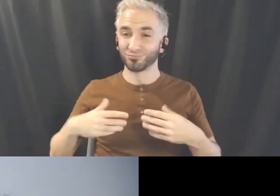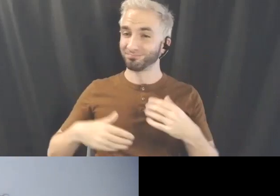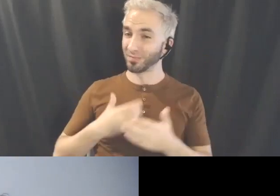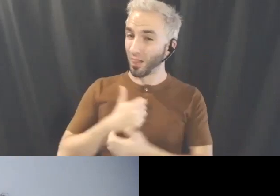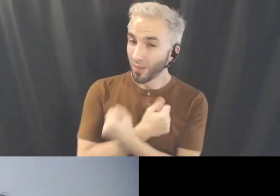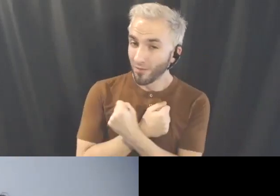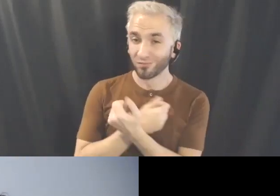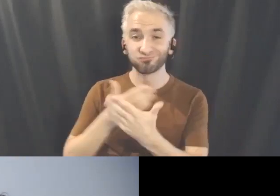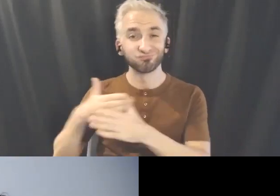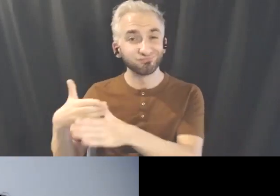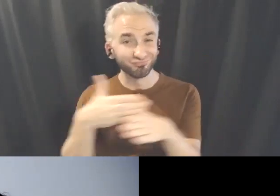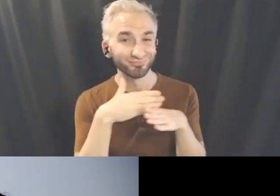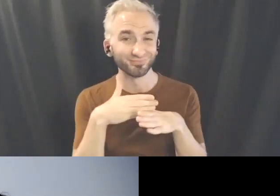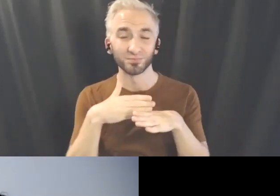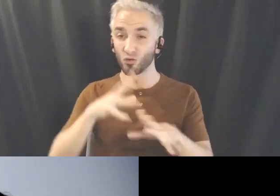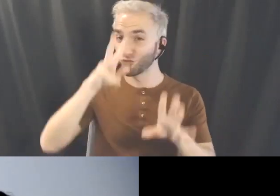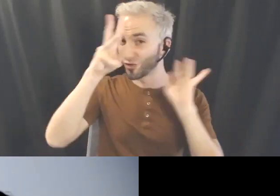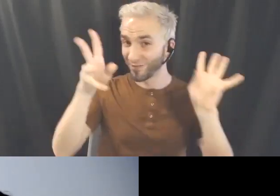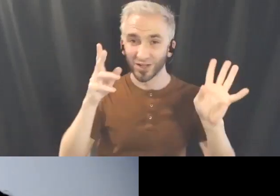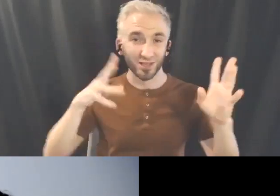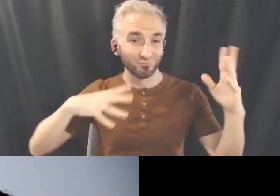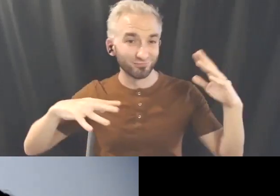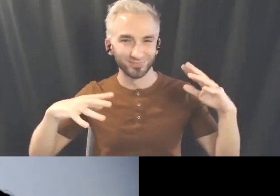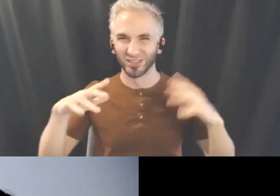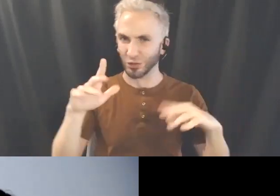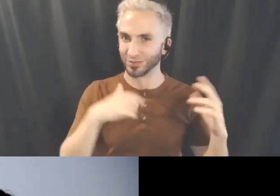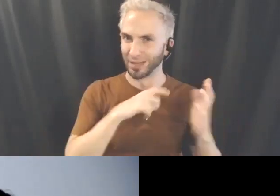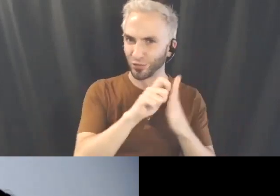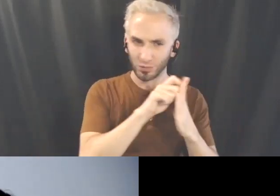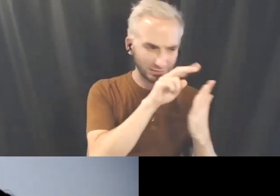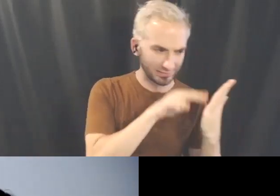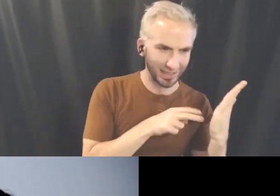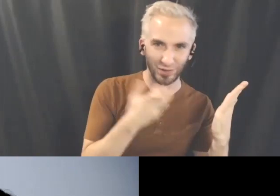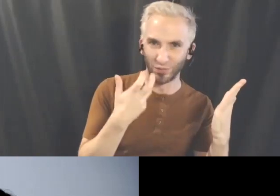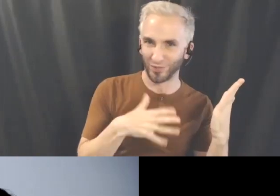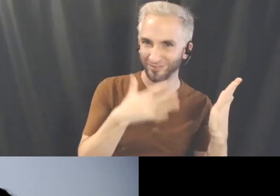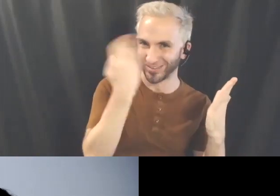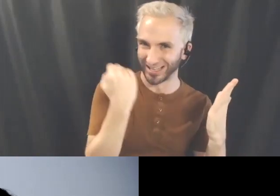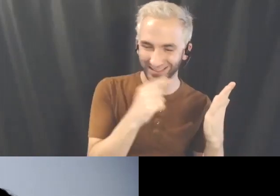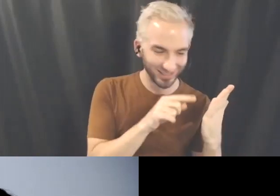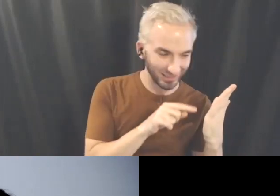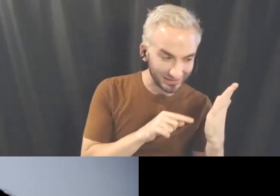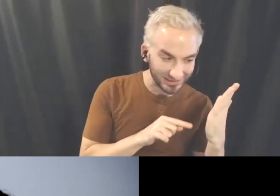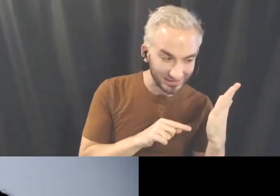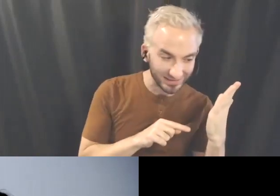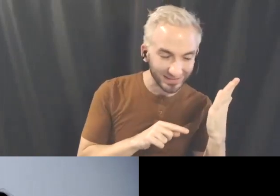Just reading my notes here make sure I didn't miss anybody, okay.